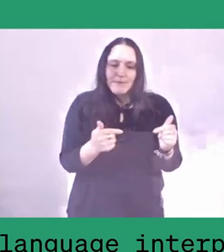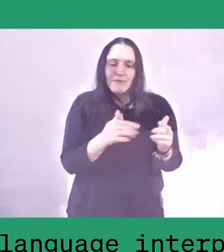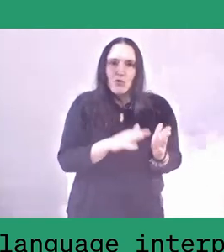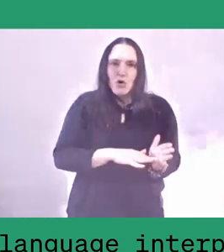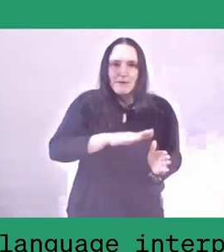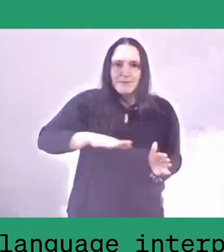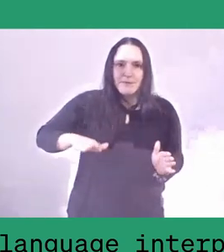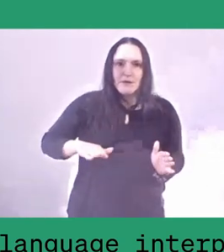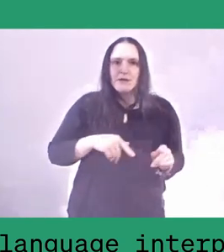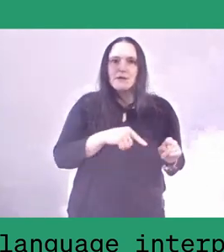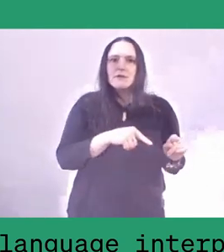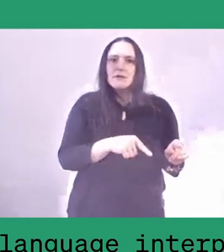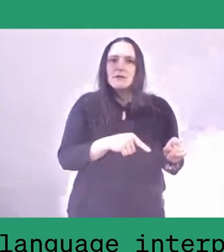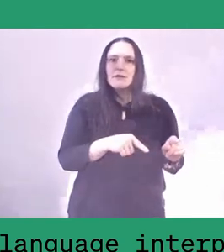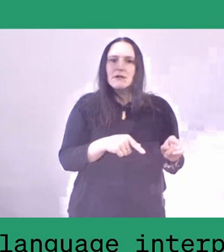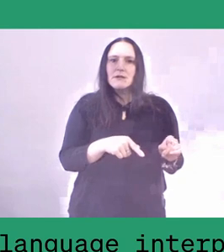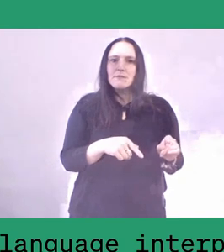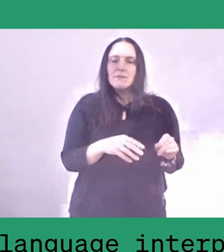which is something like "to give birth".